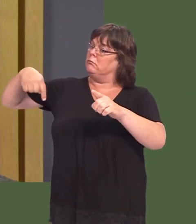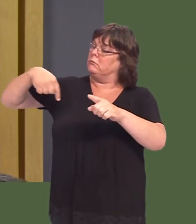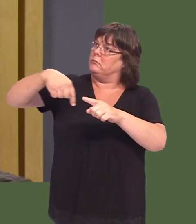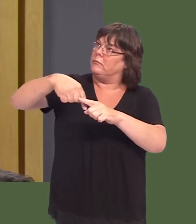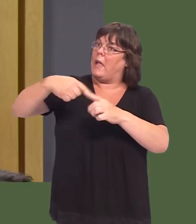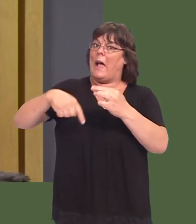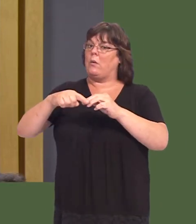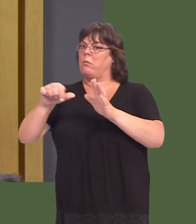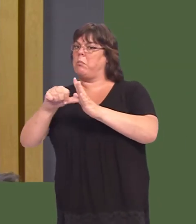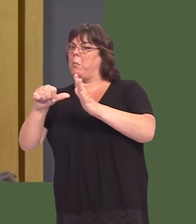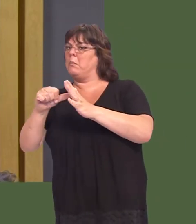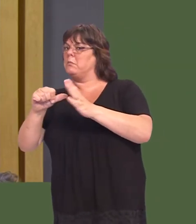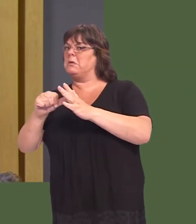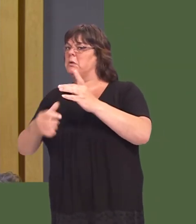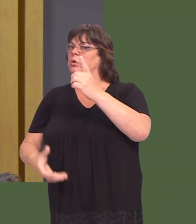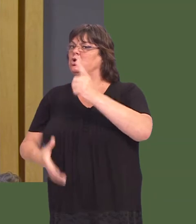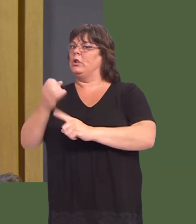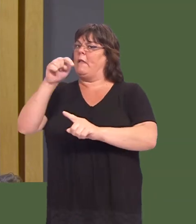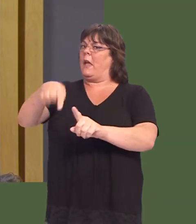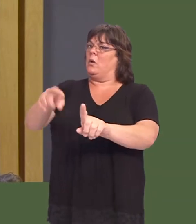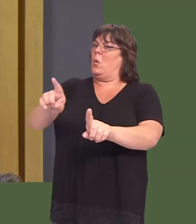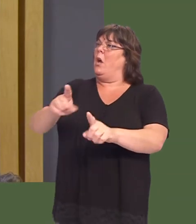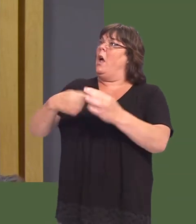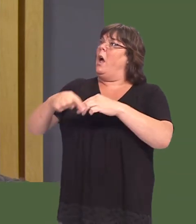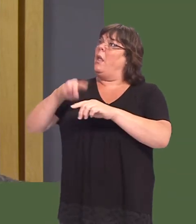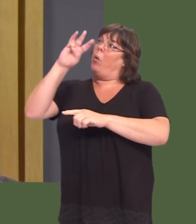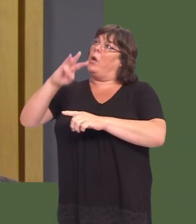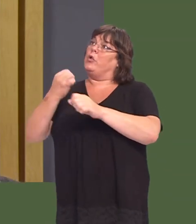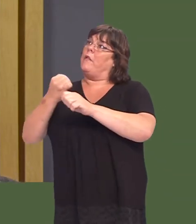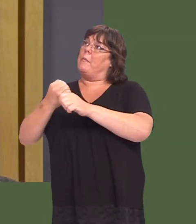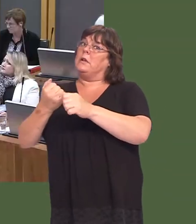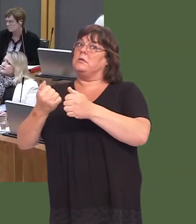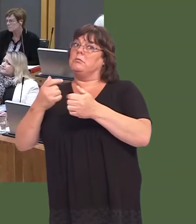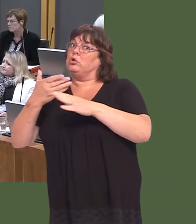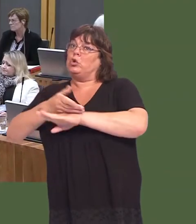we face to meet it, and what further action can the Welsh Government take to fulfil our aim?